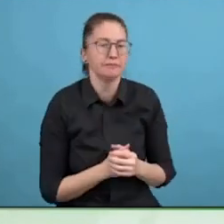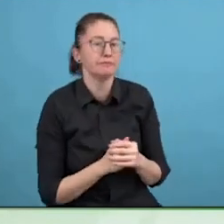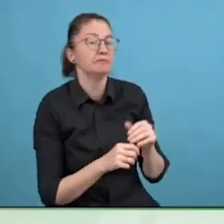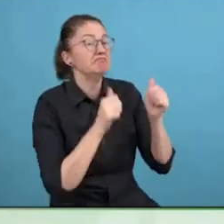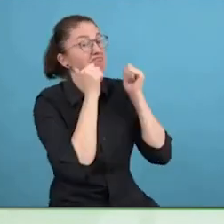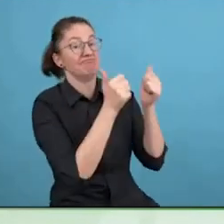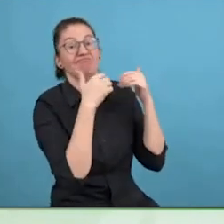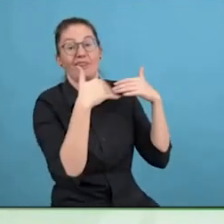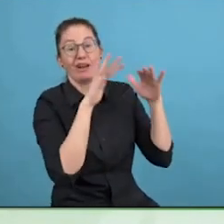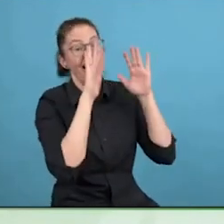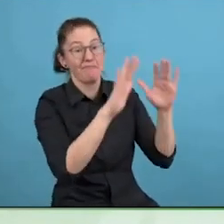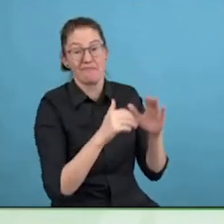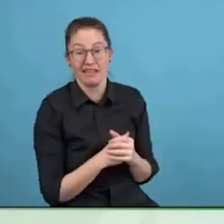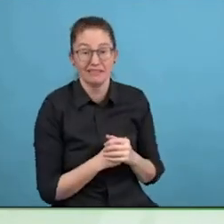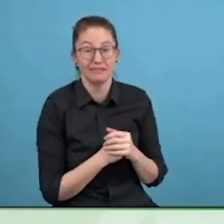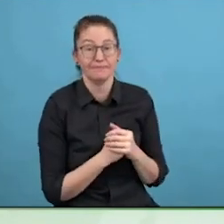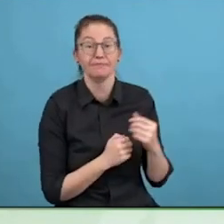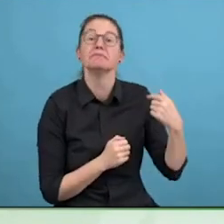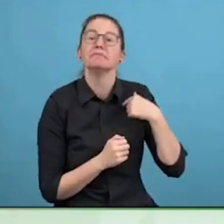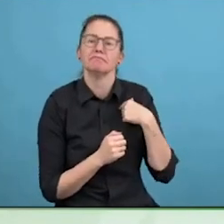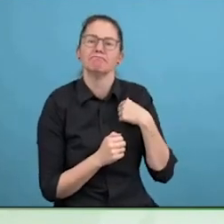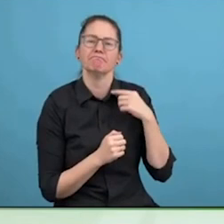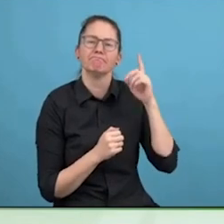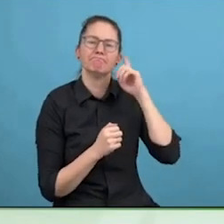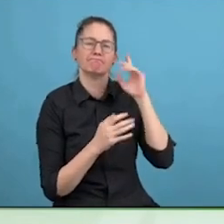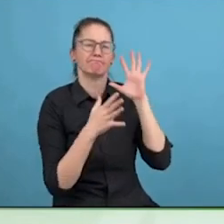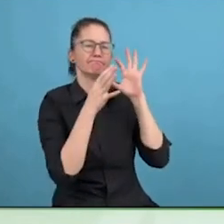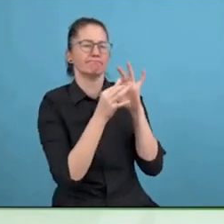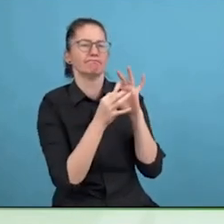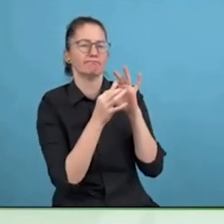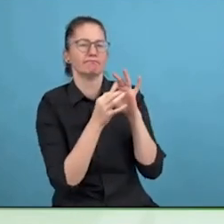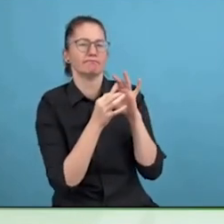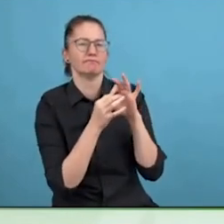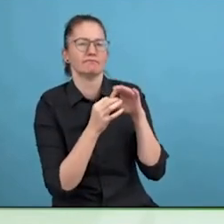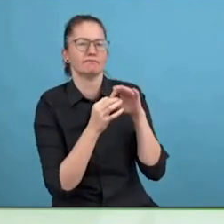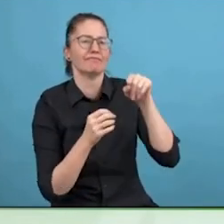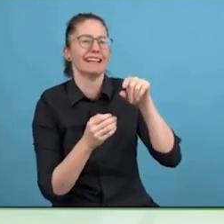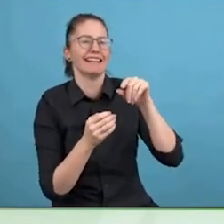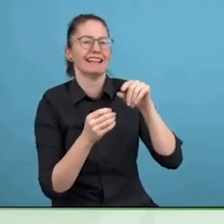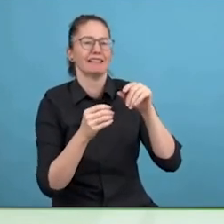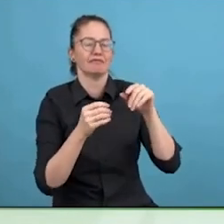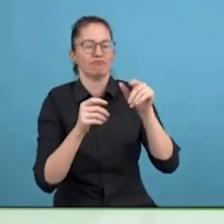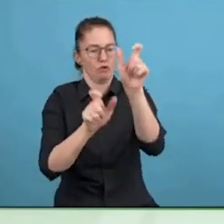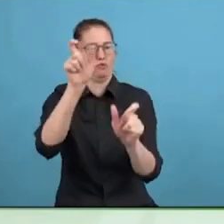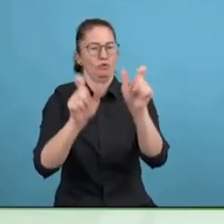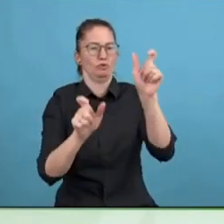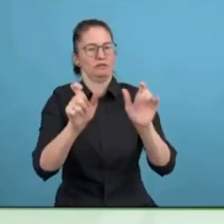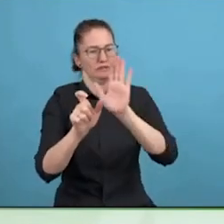hub, this innovation scale up hub. So please take a look at the programs and checking on that